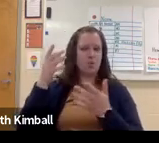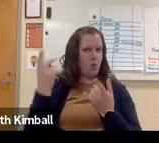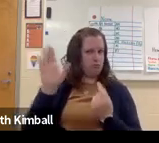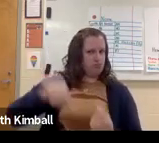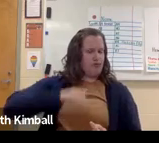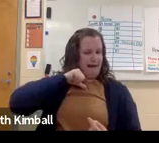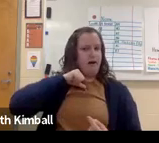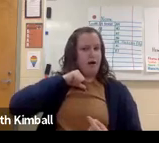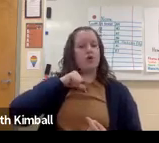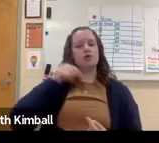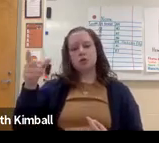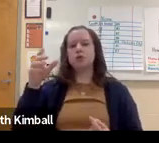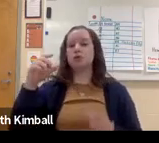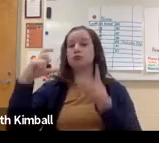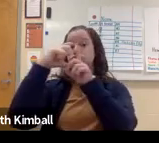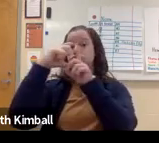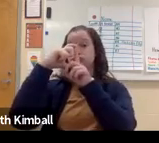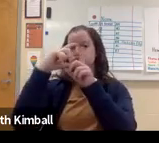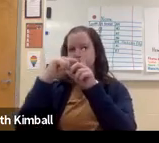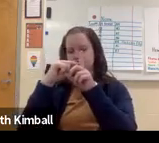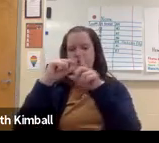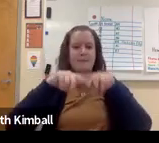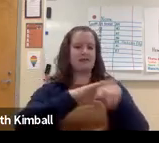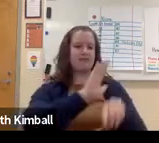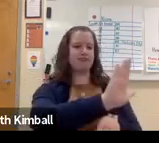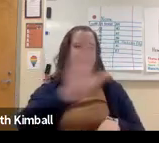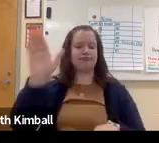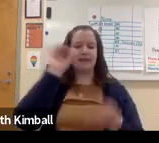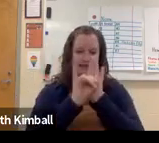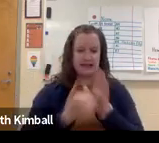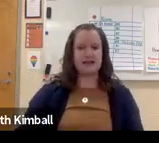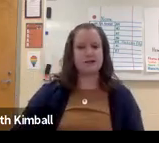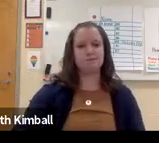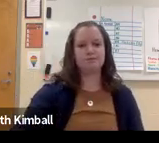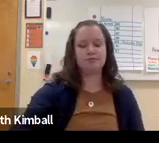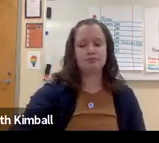depend on their background, where they come from, what their identity is, whether or not